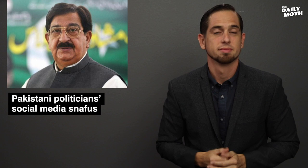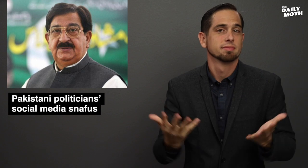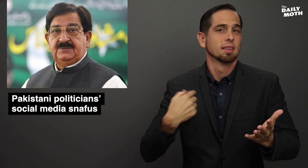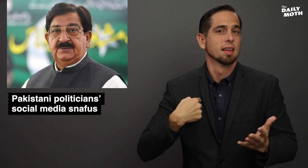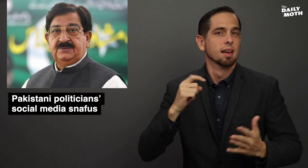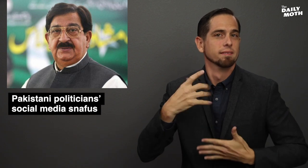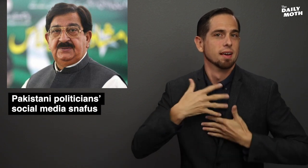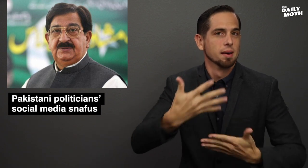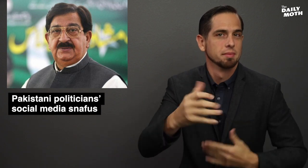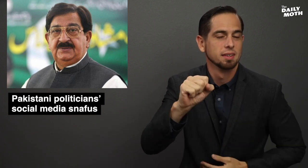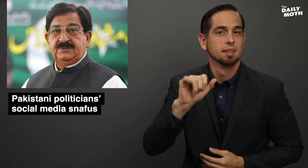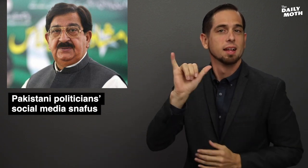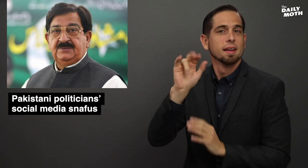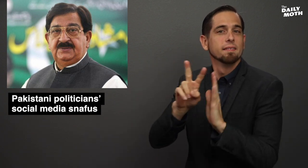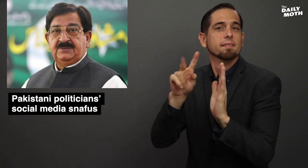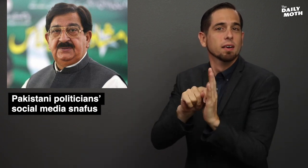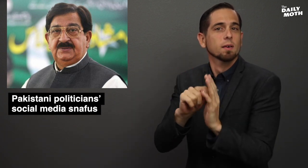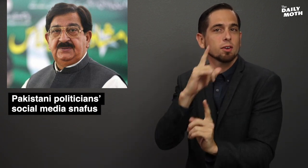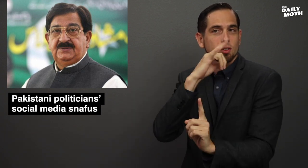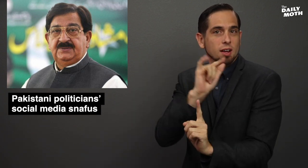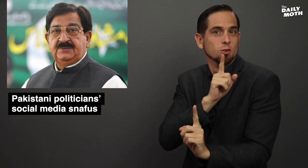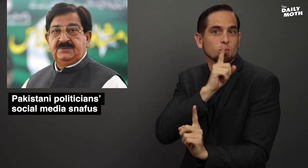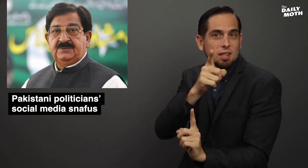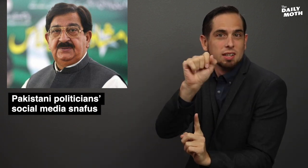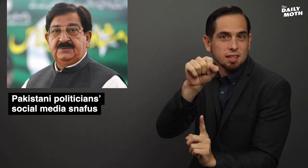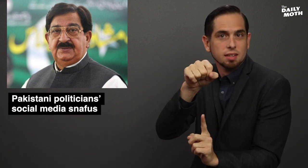I'll have to admit, the video does look realistic.